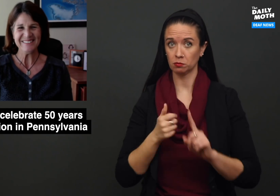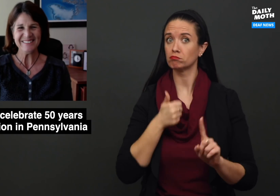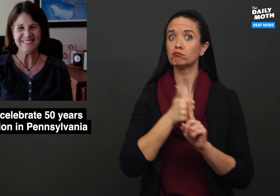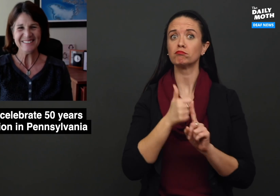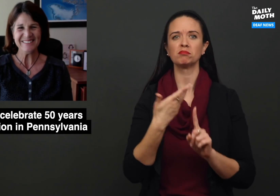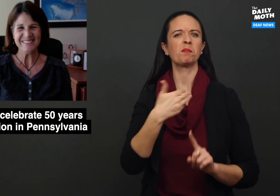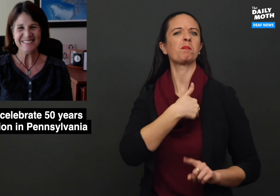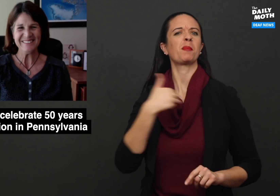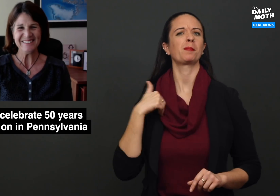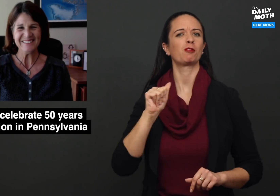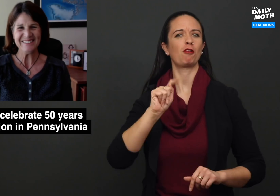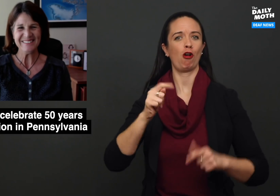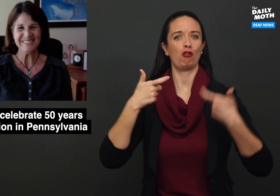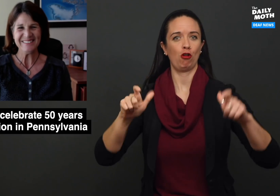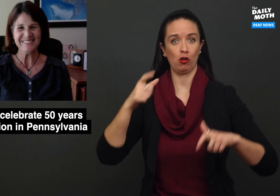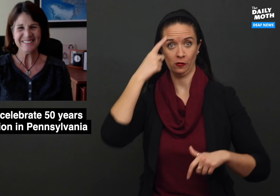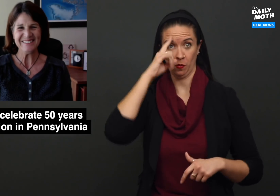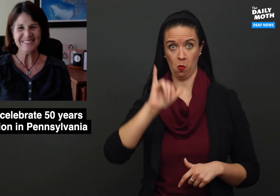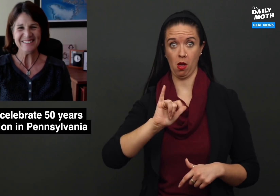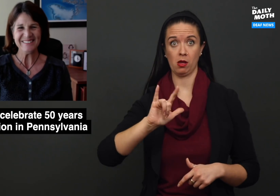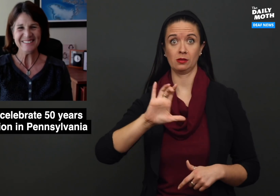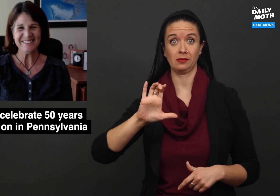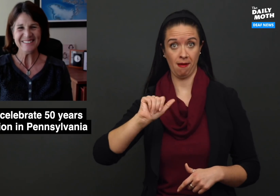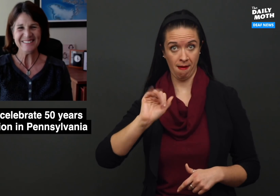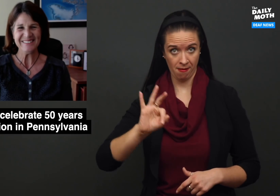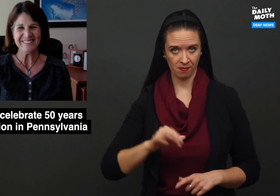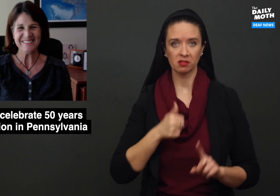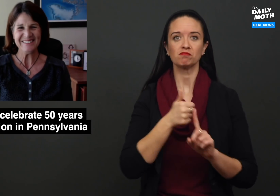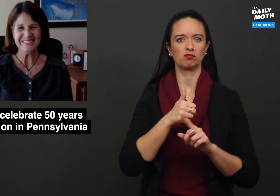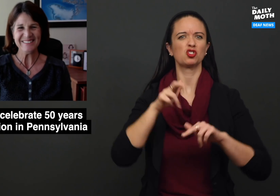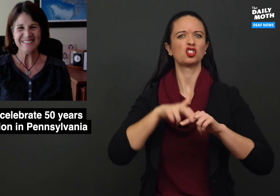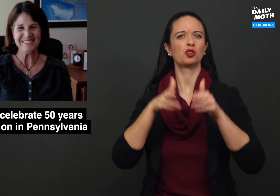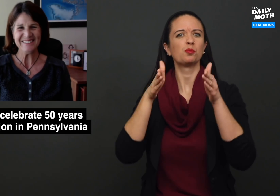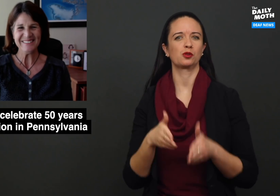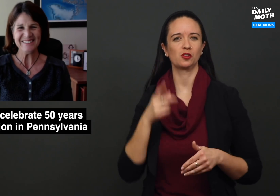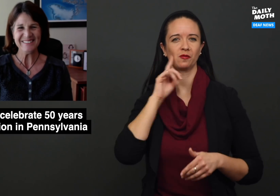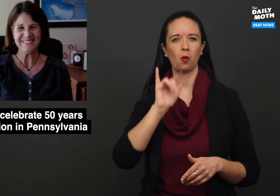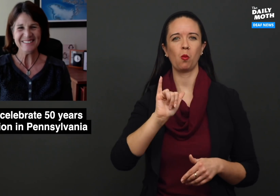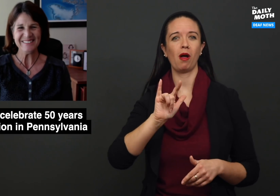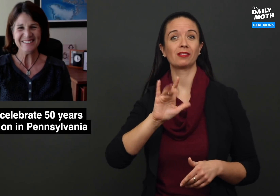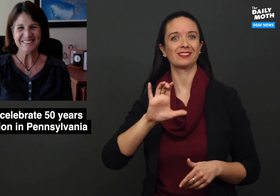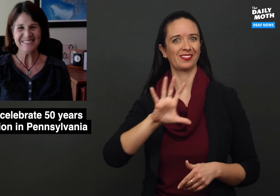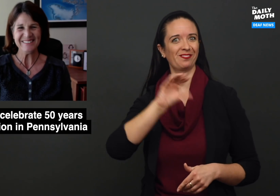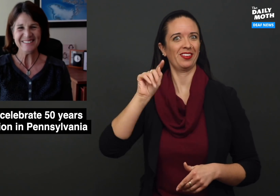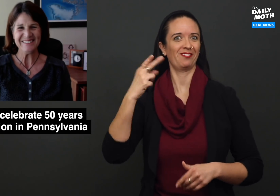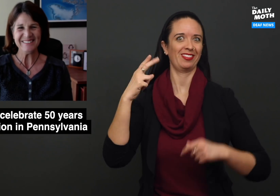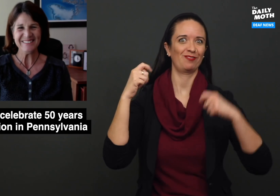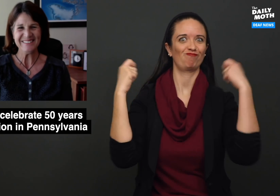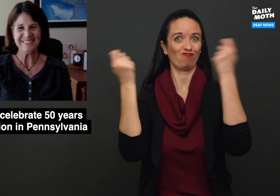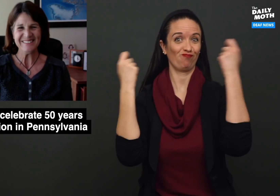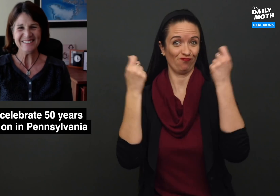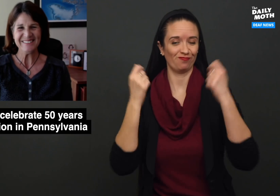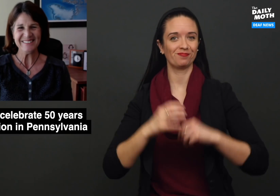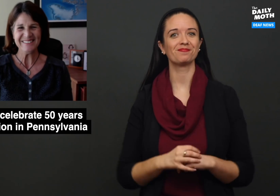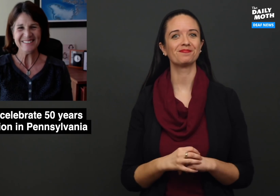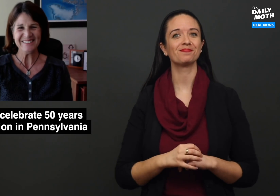a member at large for YLCAF and the chairperson for YLC 50th reunion.